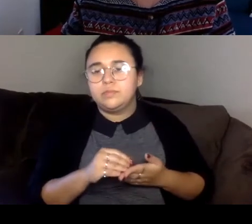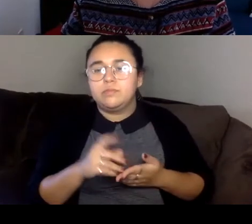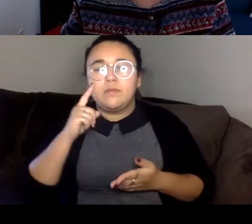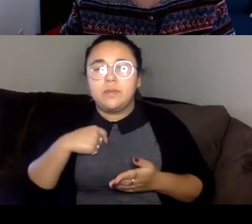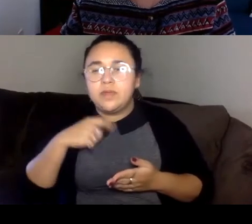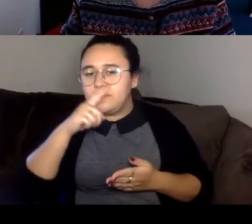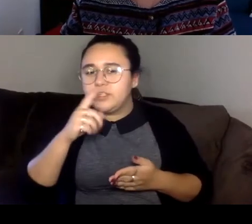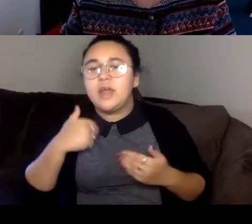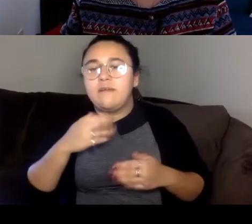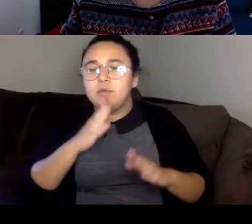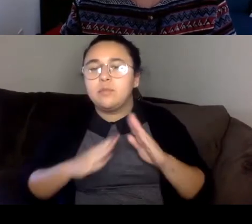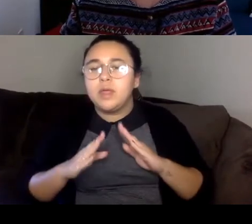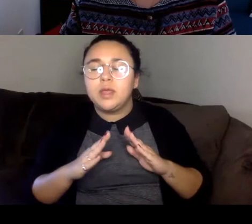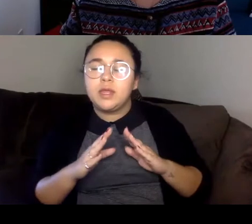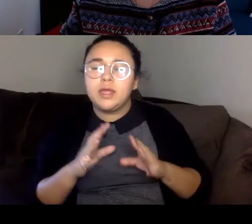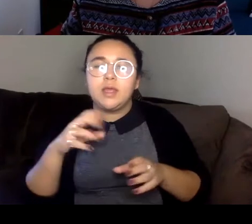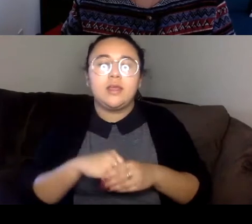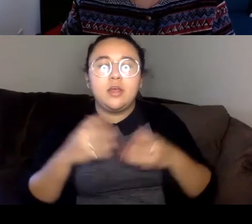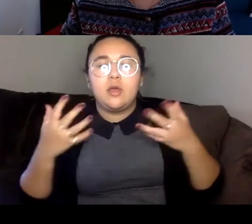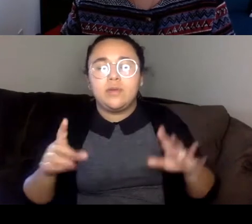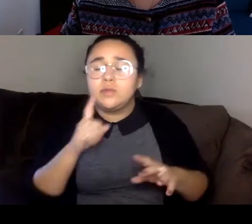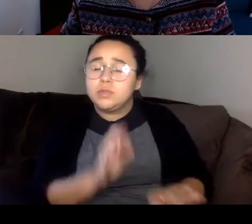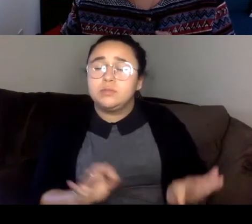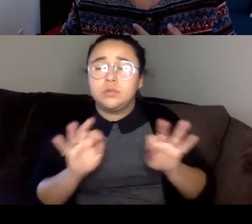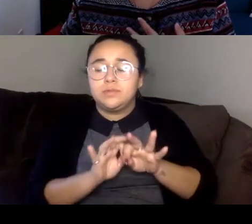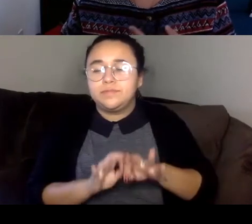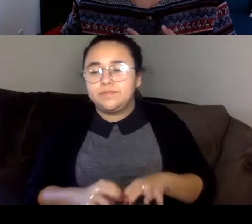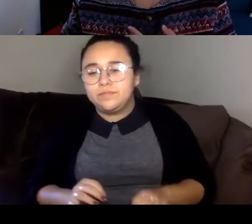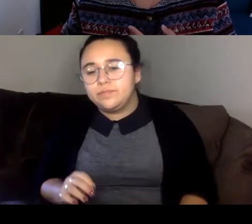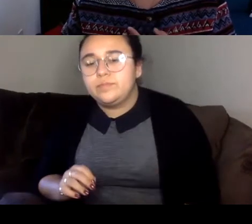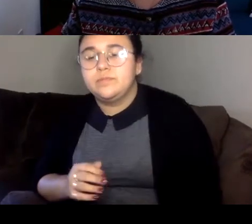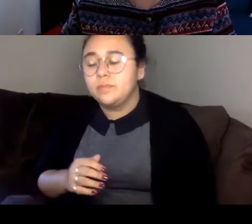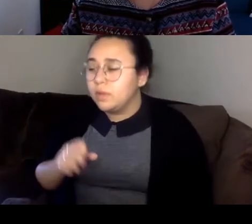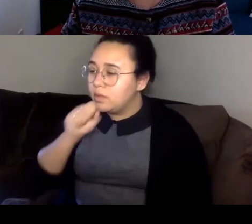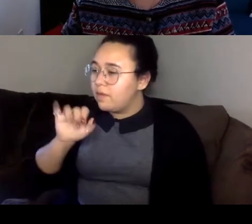Thank you. Thirii Myo Kyaw Myint I love that too.